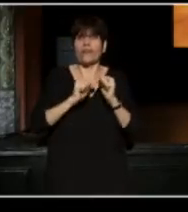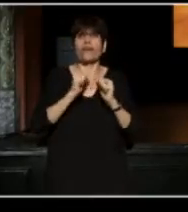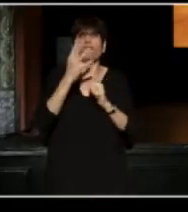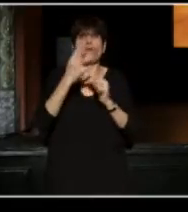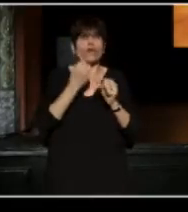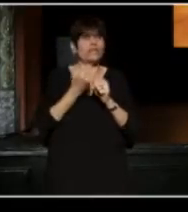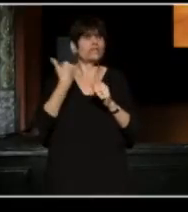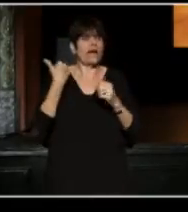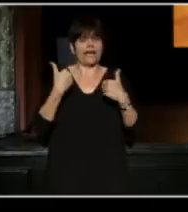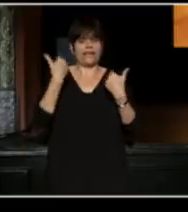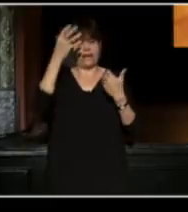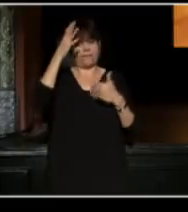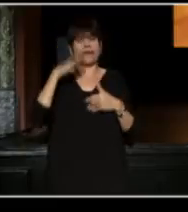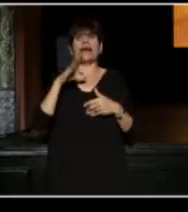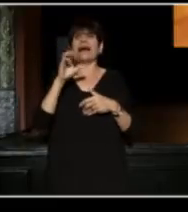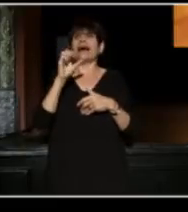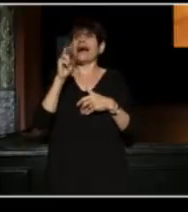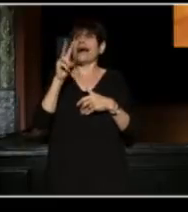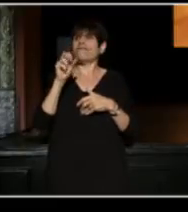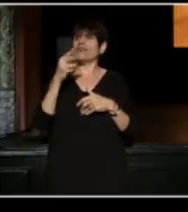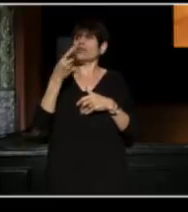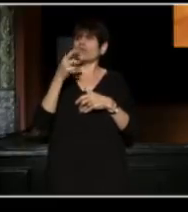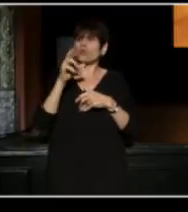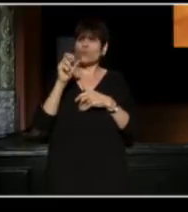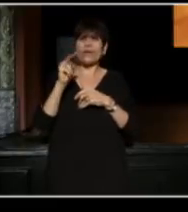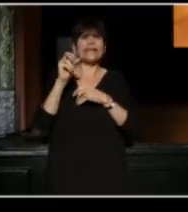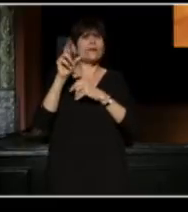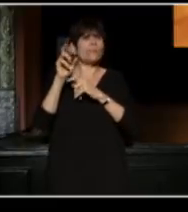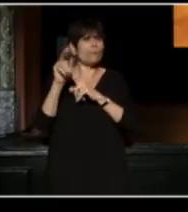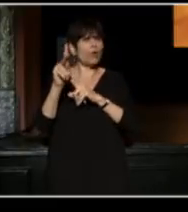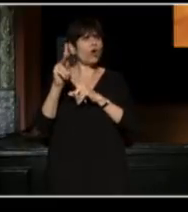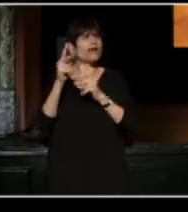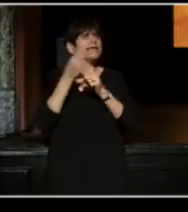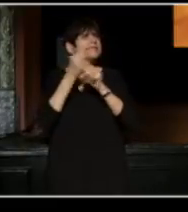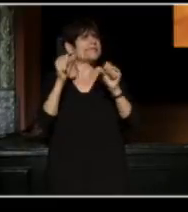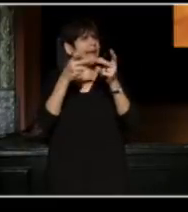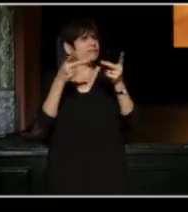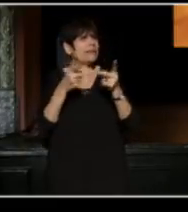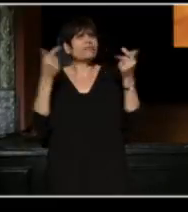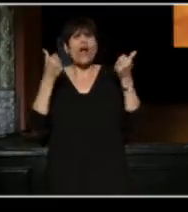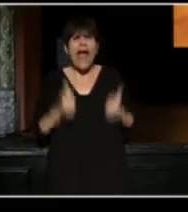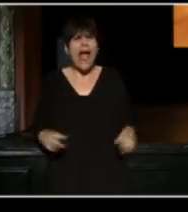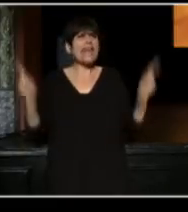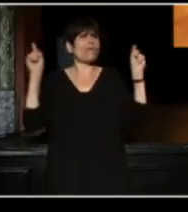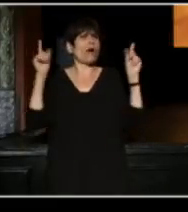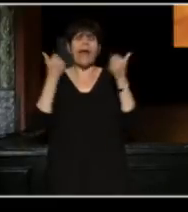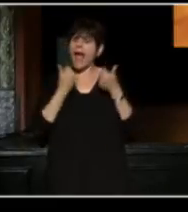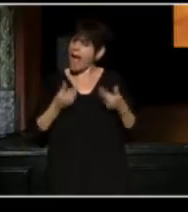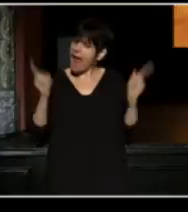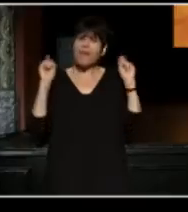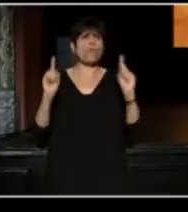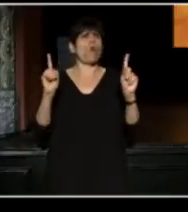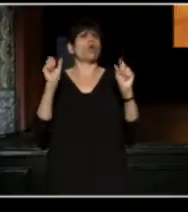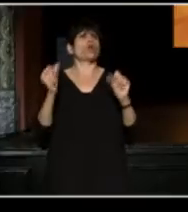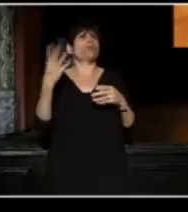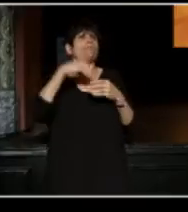by a young guy named Evan Greenberg who wanted to create a safe space for anyone; anyone could be in a play.